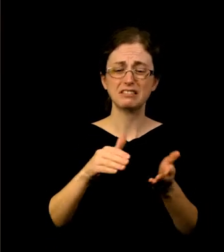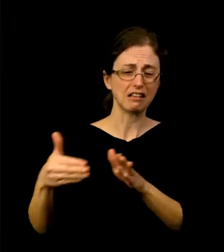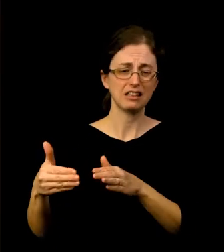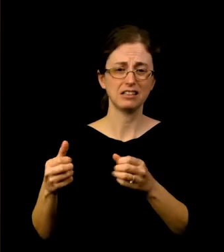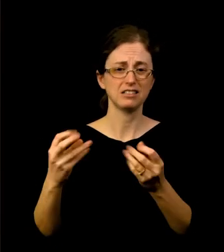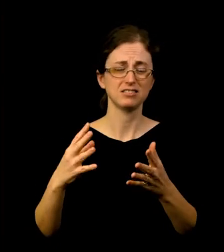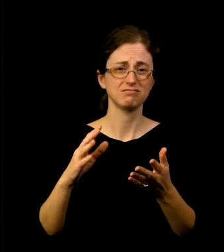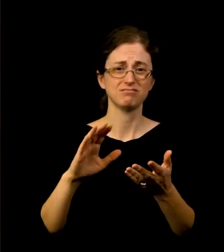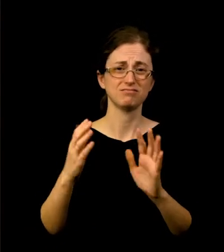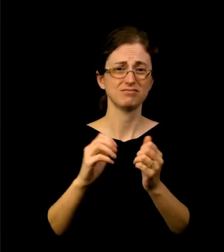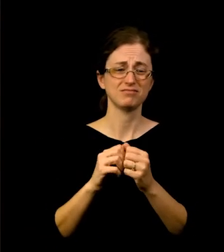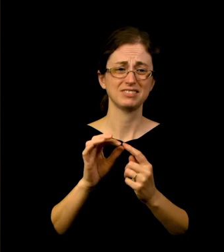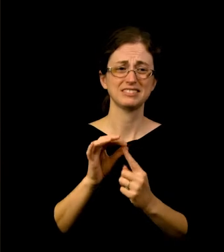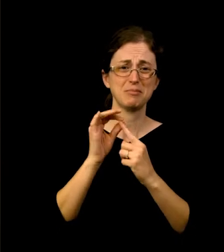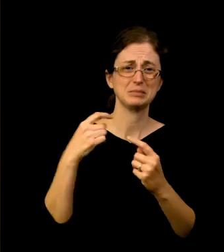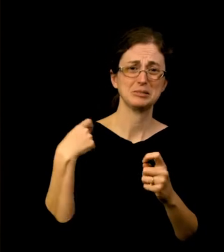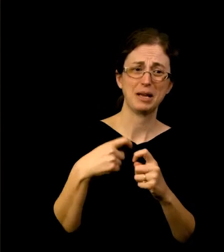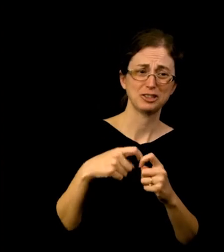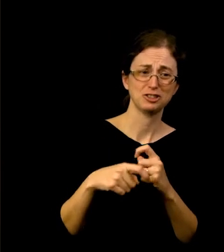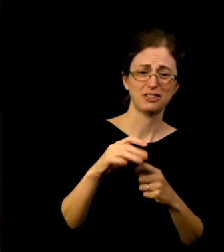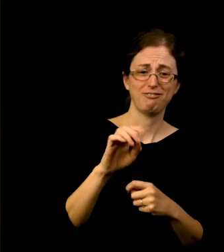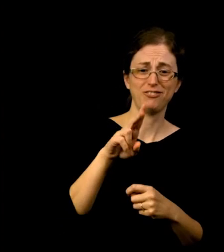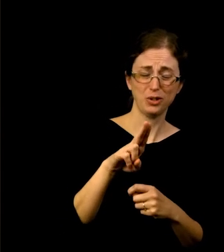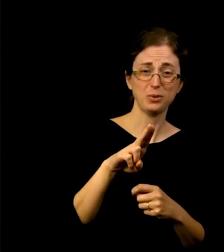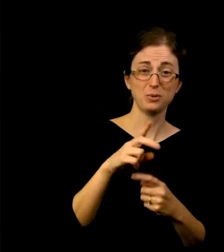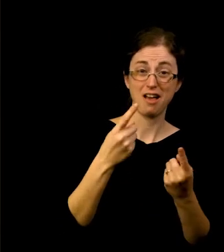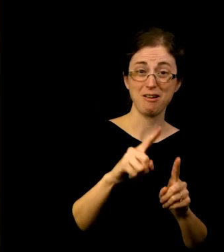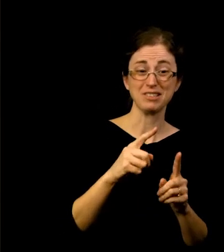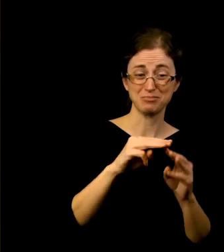which the Museum had to weather, I'm in awe of the number of initiatives